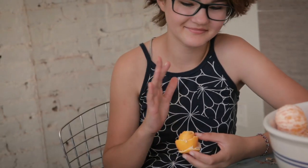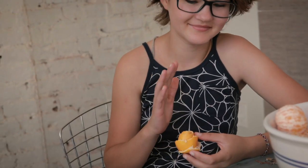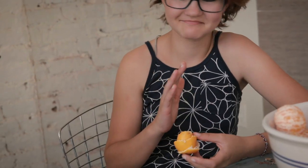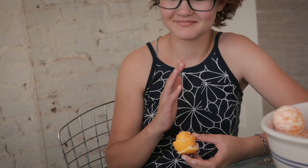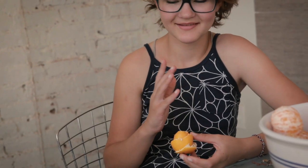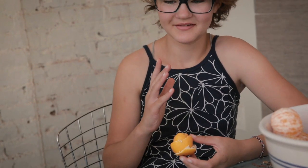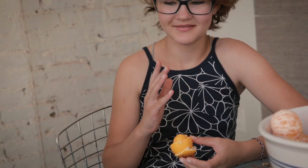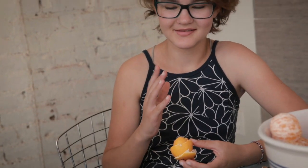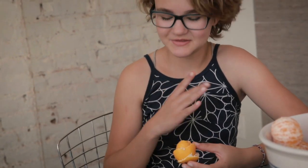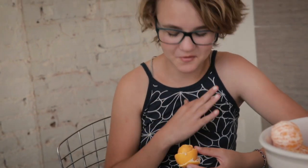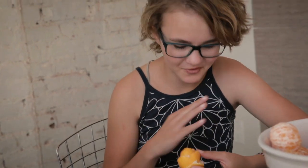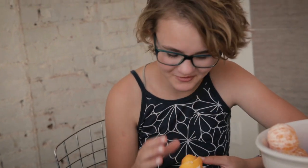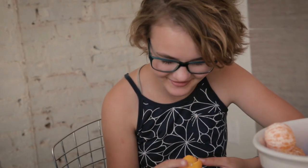This is so cool.